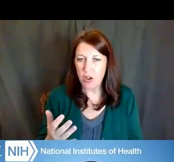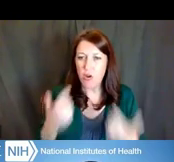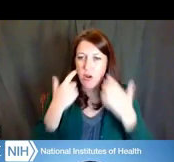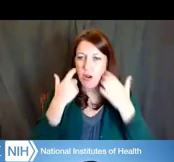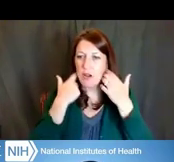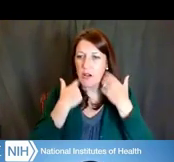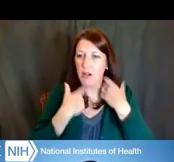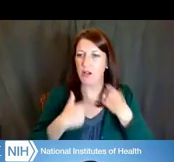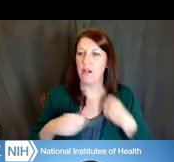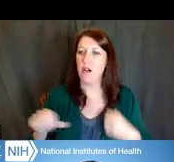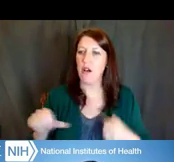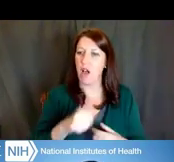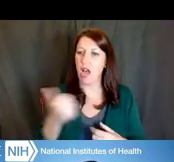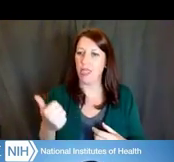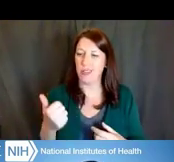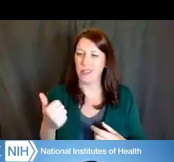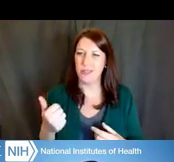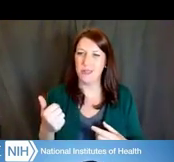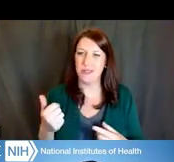when they are trying to submit their applications.